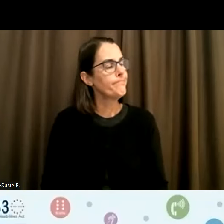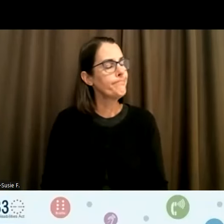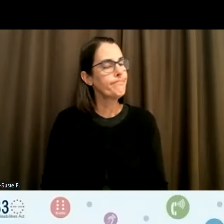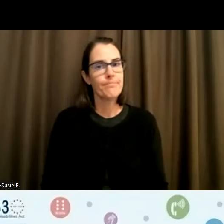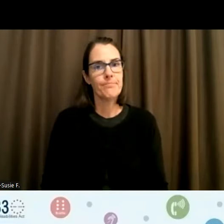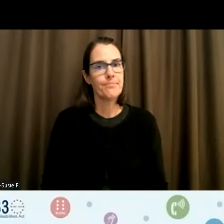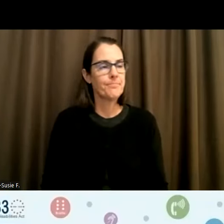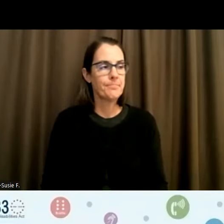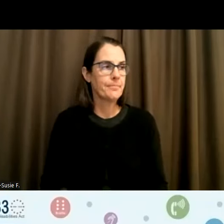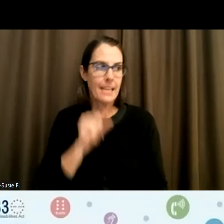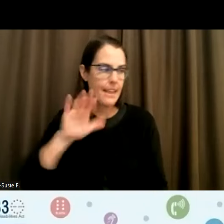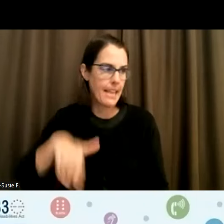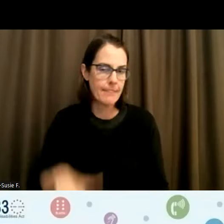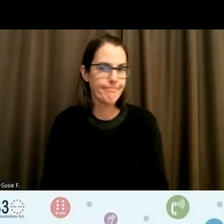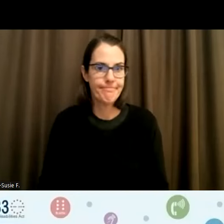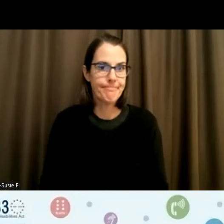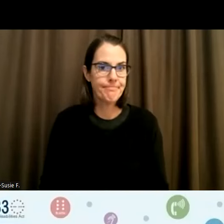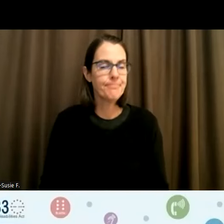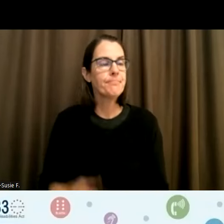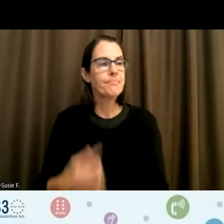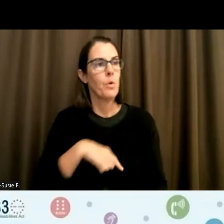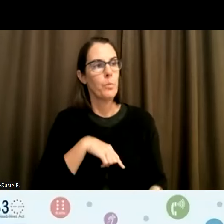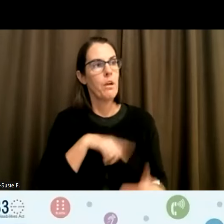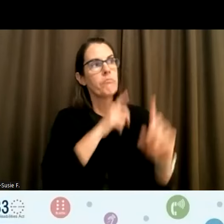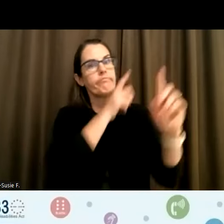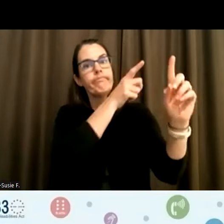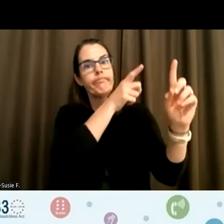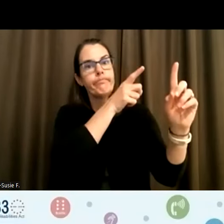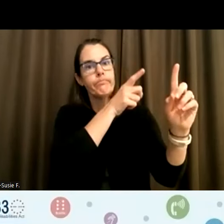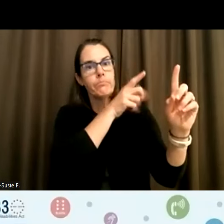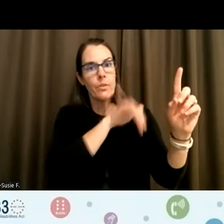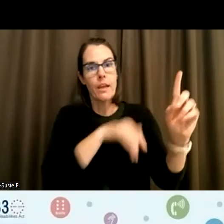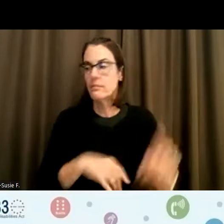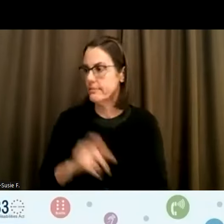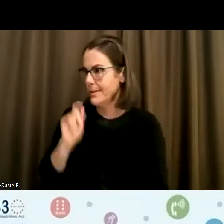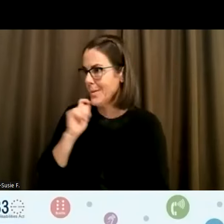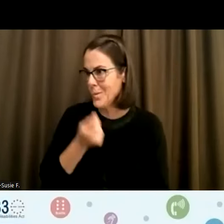not yet where we're working towards that? Cool. OK. That was my second question